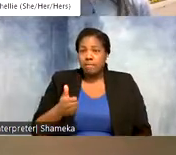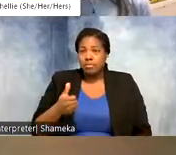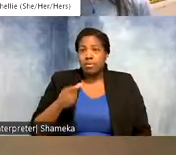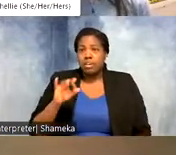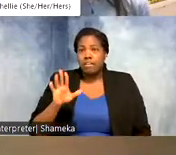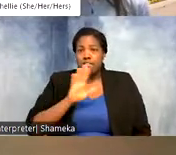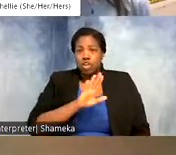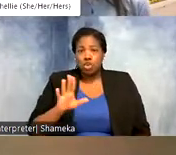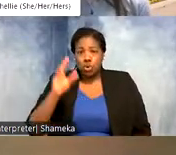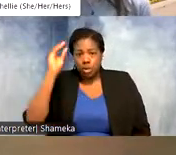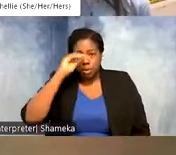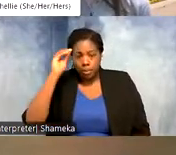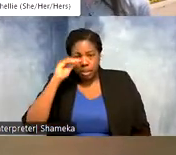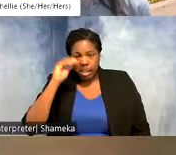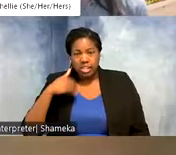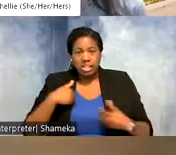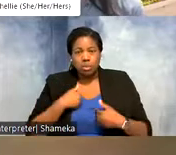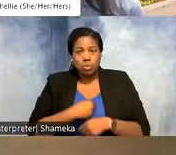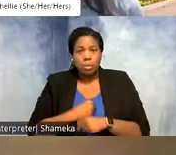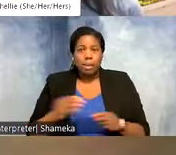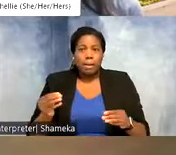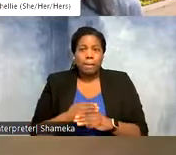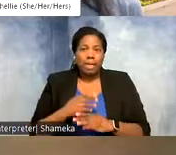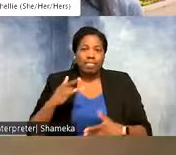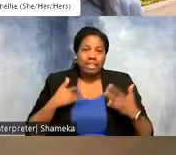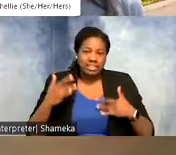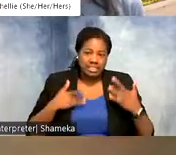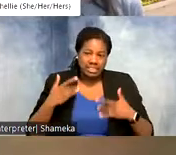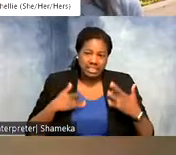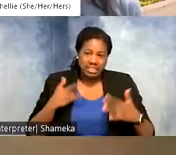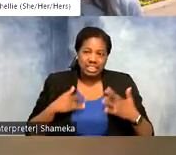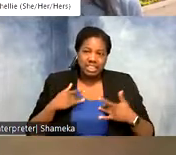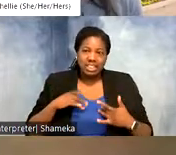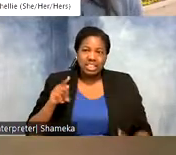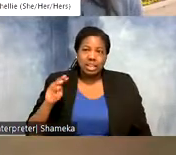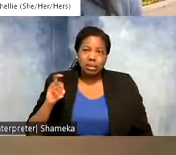opinion animals would make math more exciting. Kimberly said in the chat that a student said